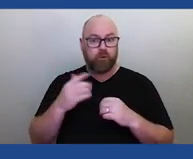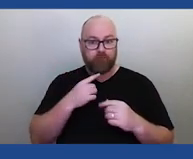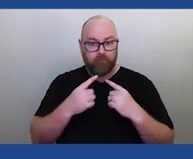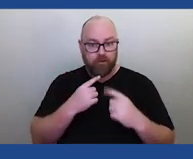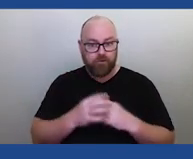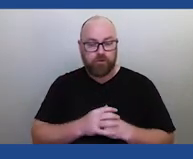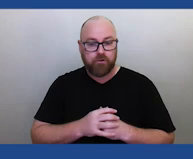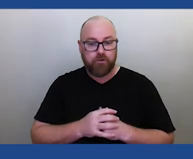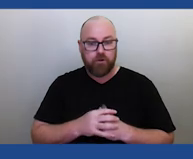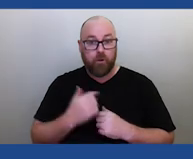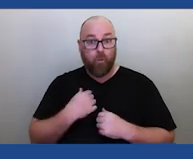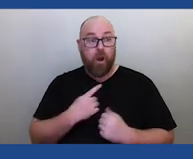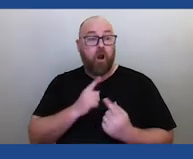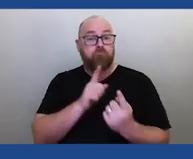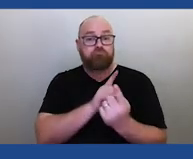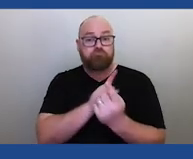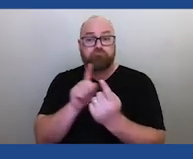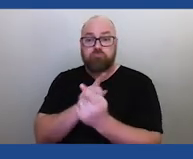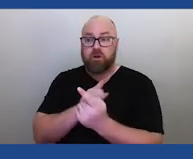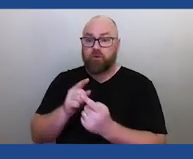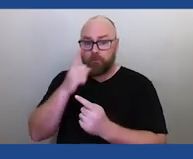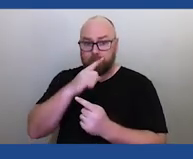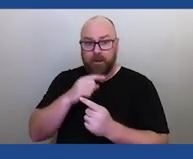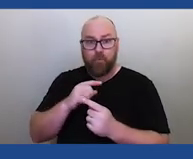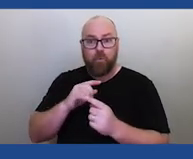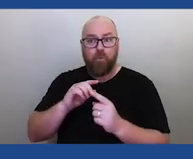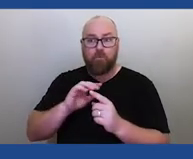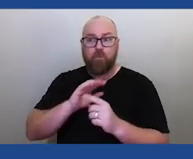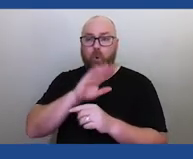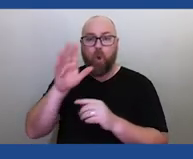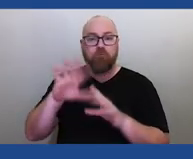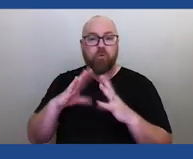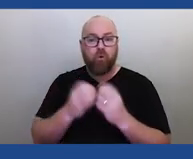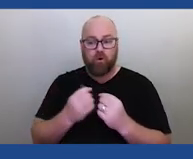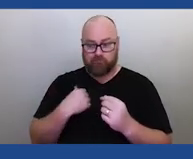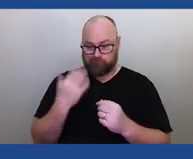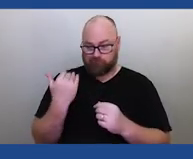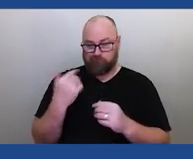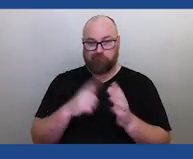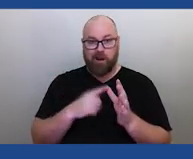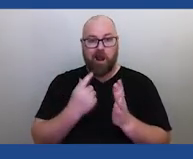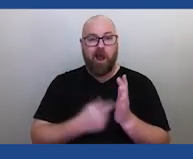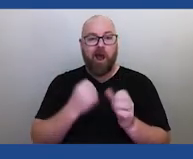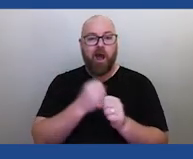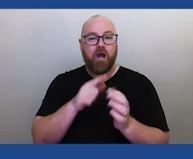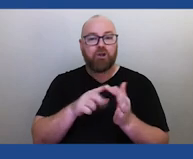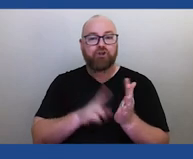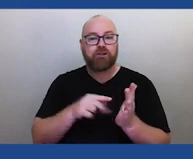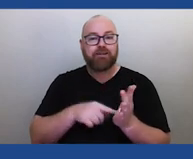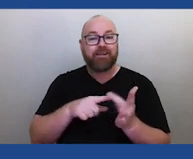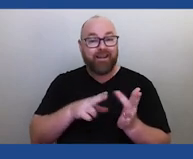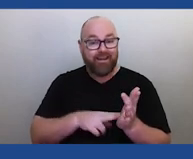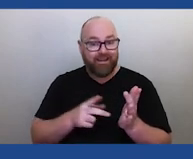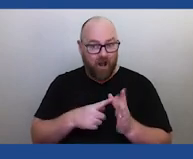I speak with colleagues around the world, I was just in Argentina last week for a Cultural Astronomy conference and there are a number of cultures